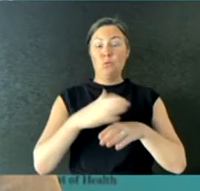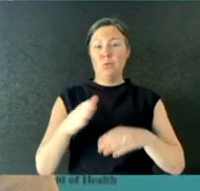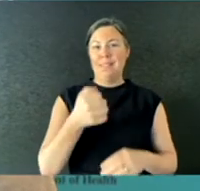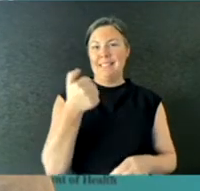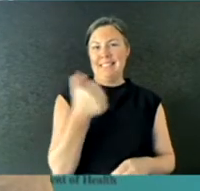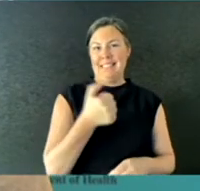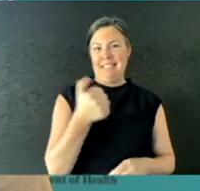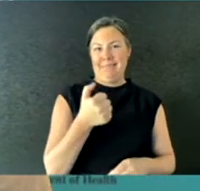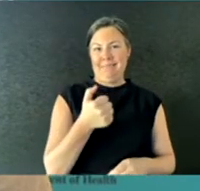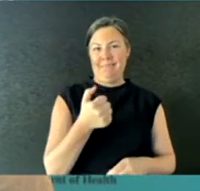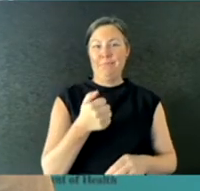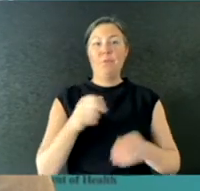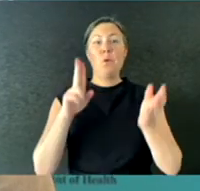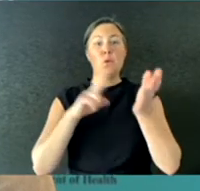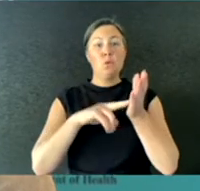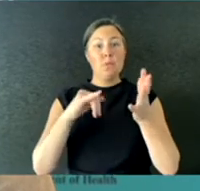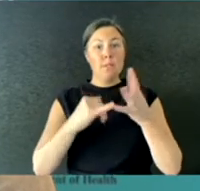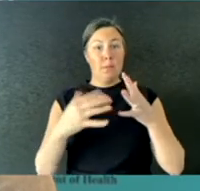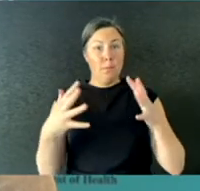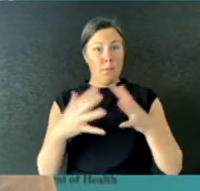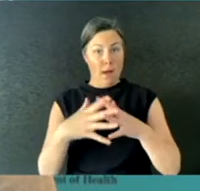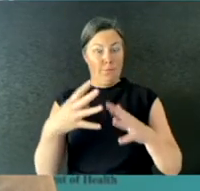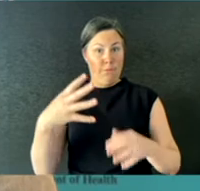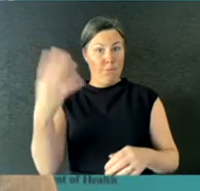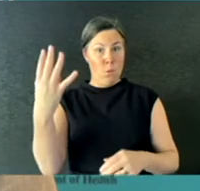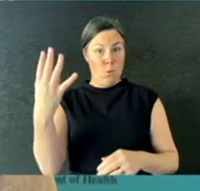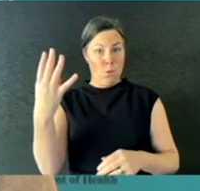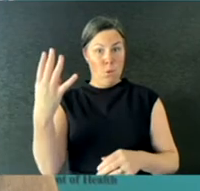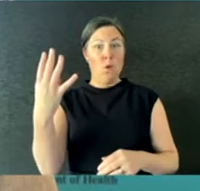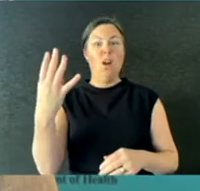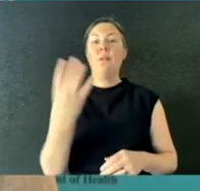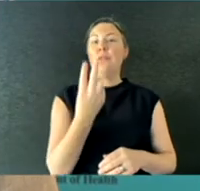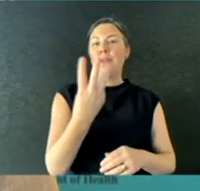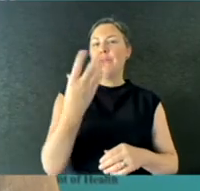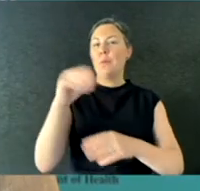New South Wales reported four new cases, three were overseas acquired and those people were